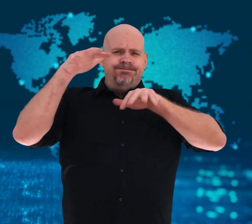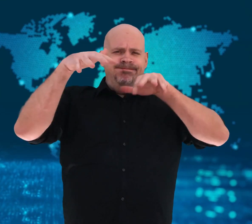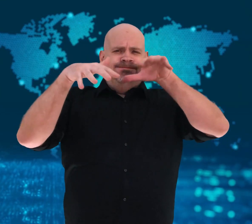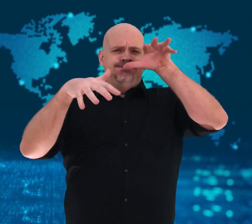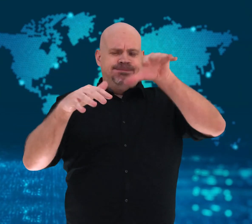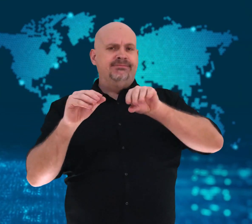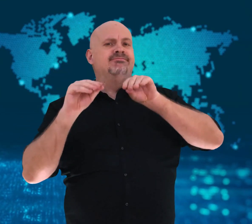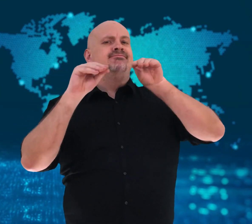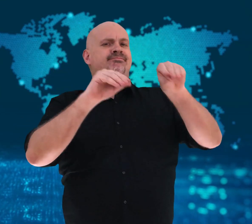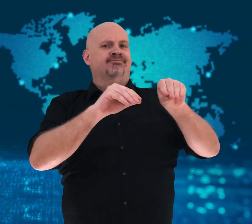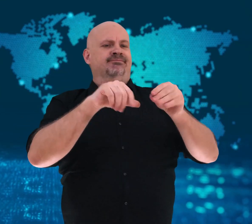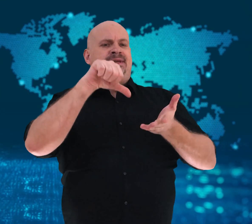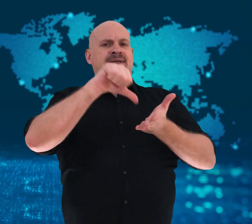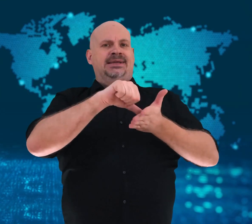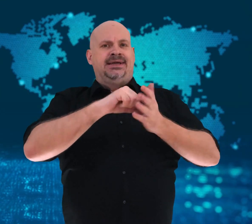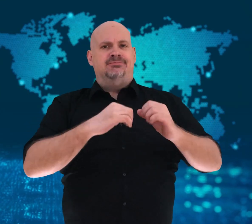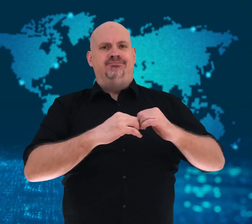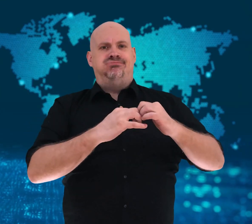On Tuesday,